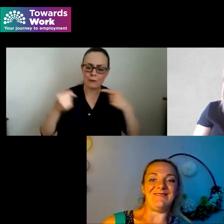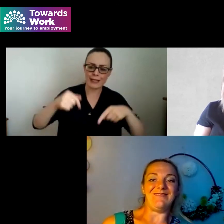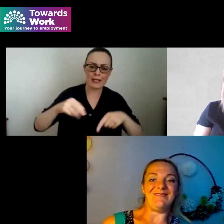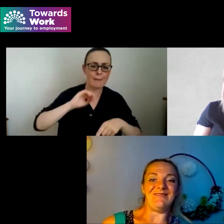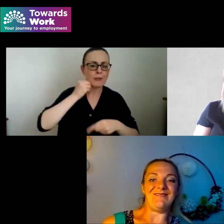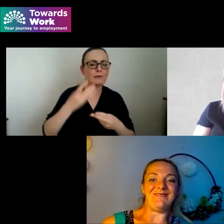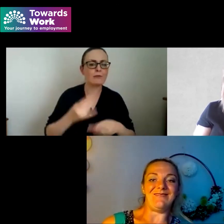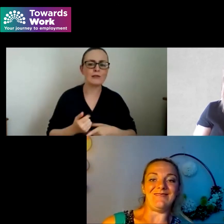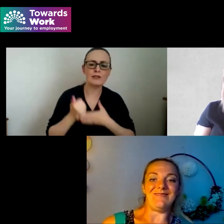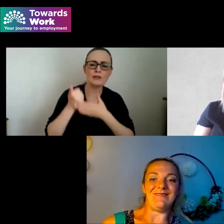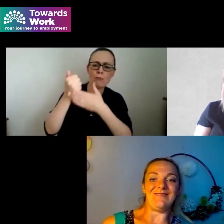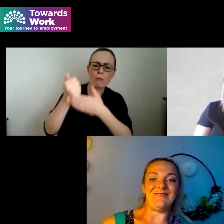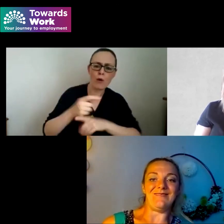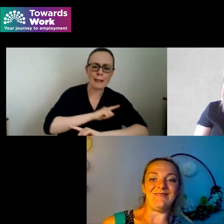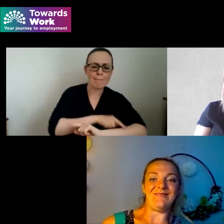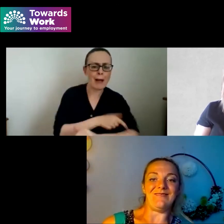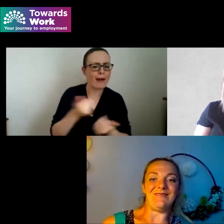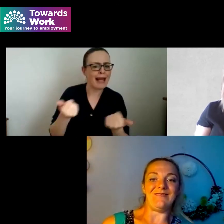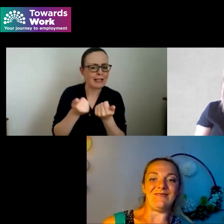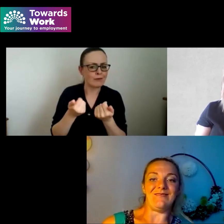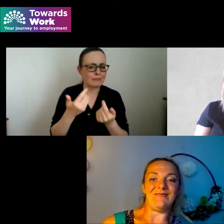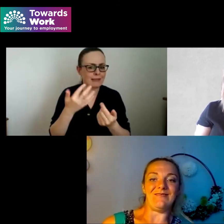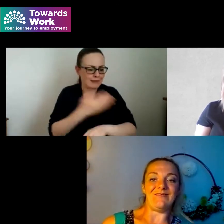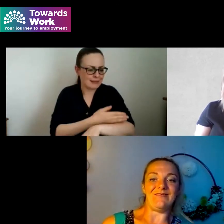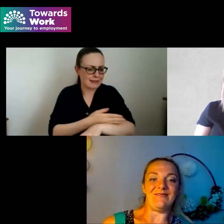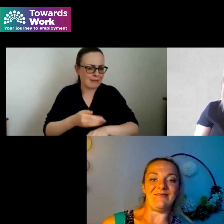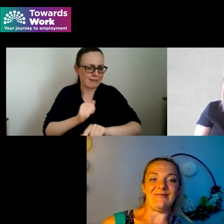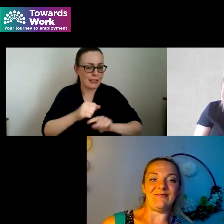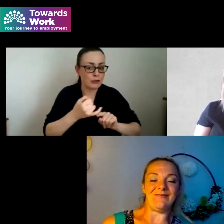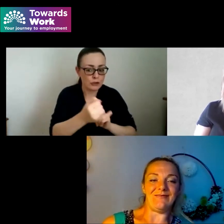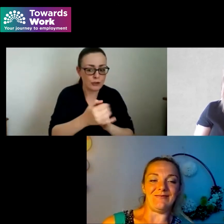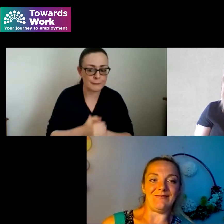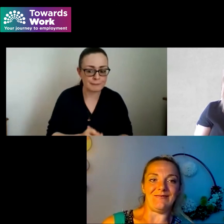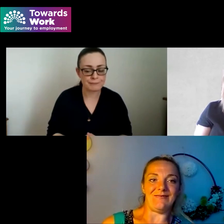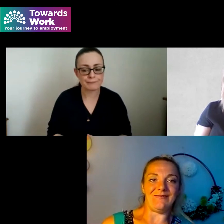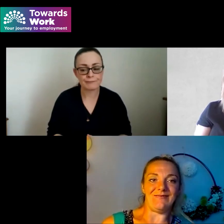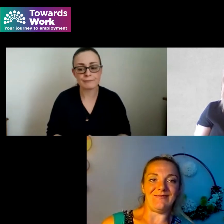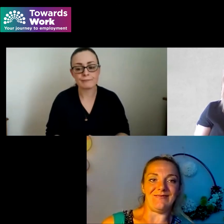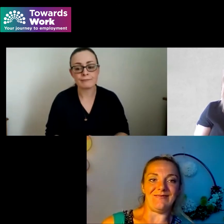to start their journey at whatever point they're at and wherever that is too um just to wrap up i